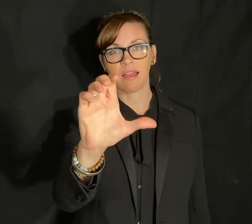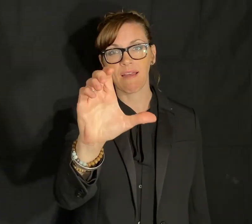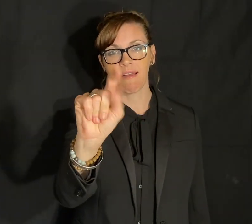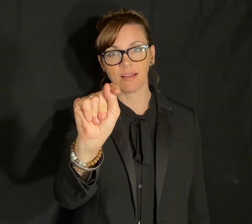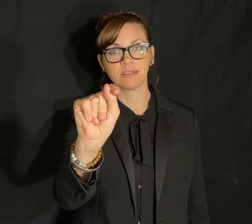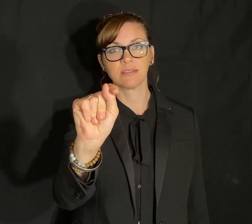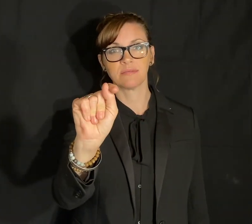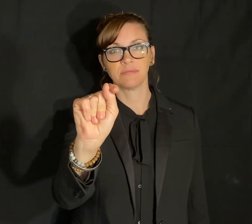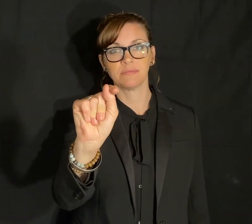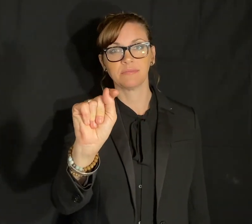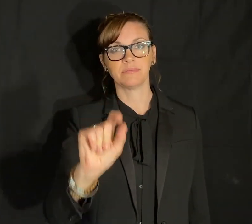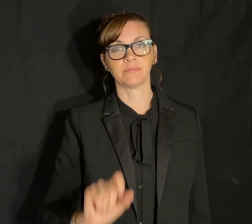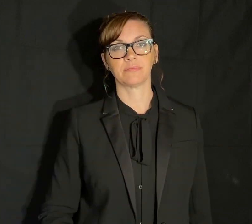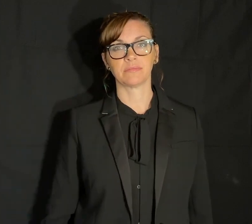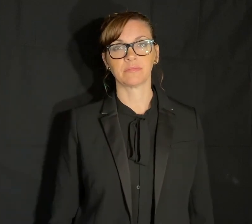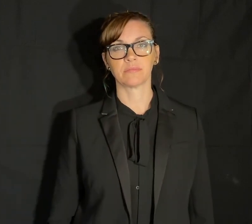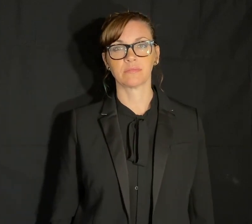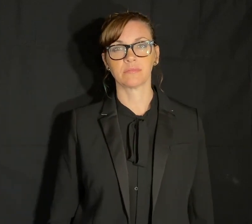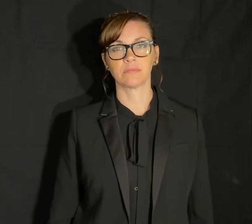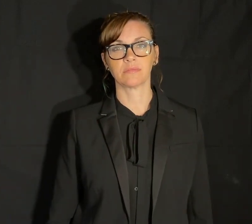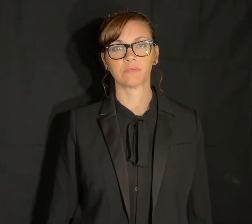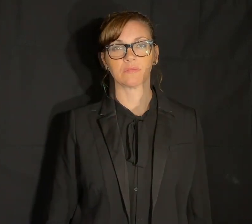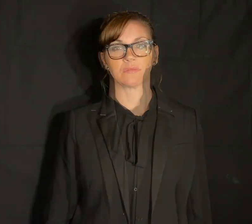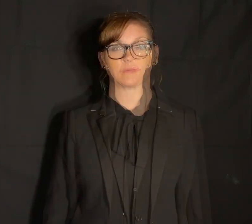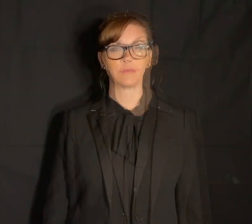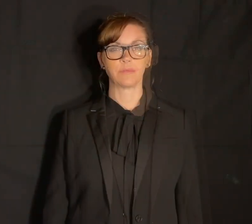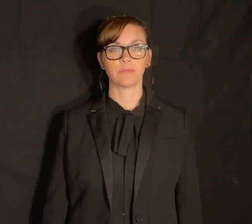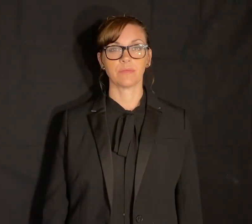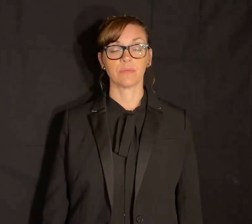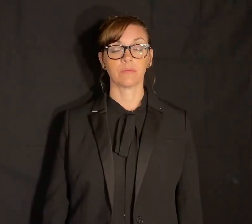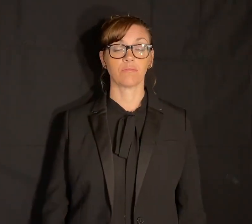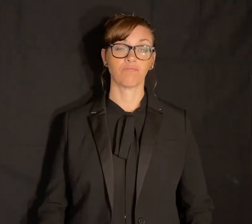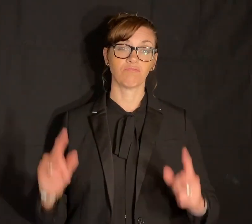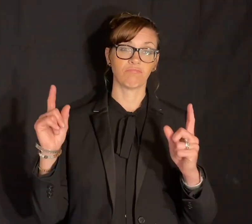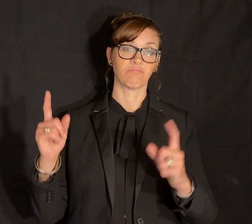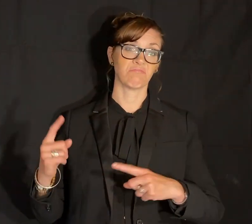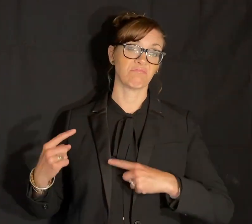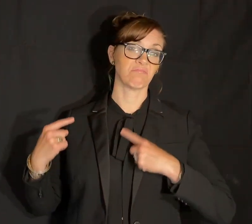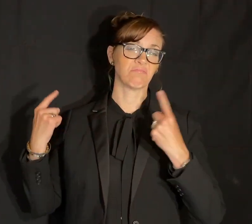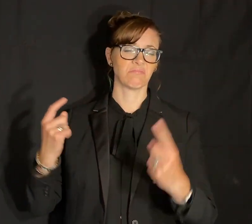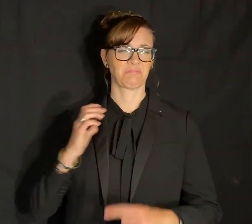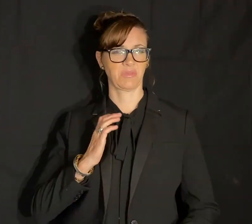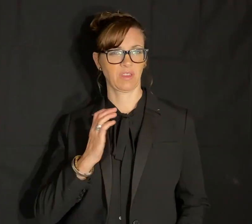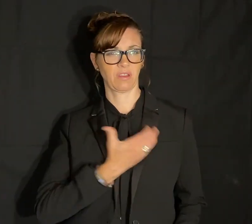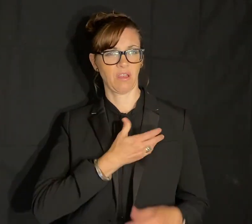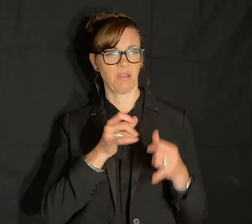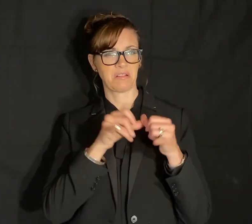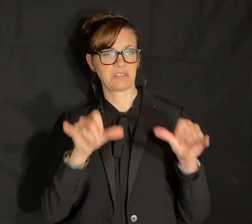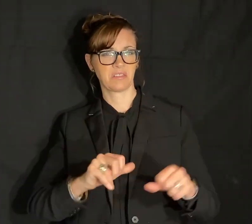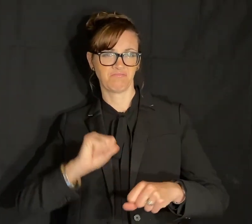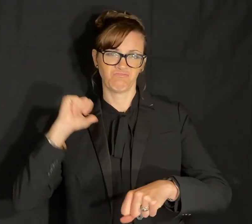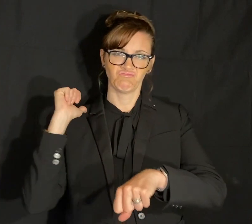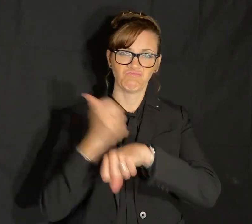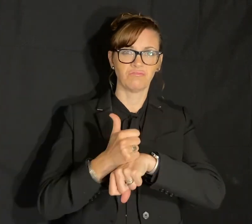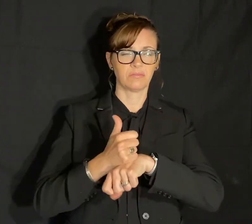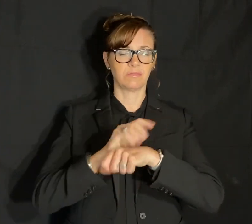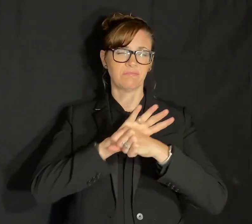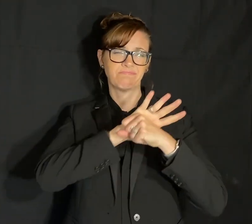Our system has been set up to promote oppression and inequity. AND while this must be rectified,